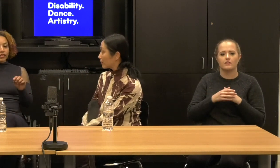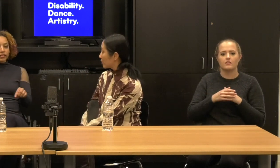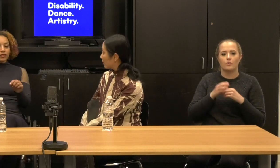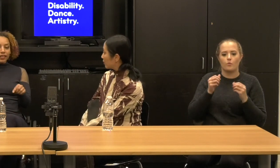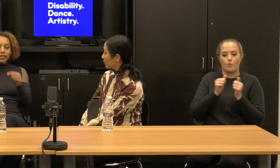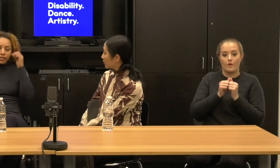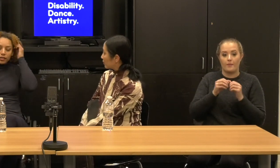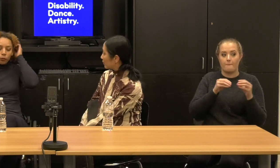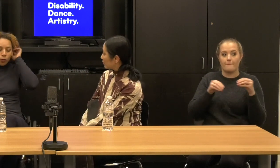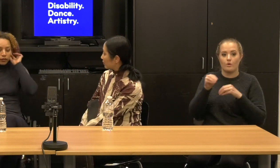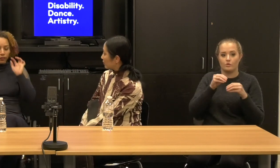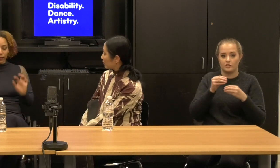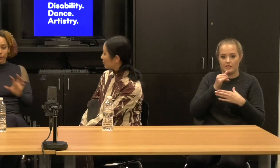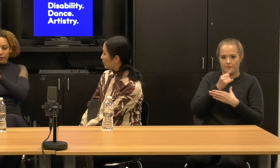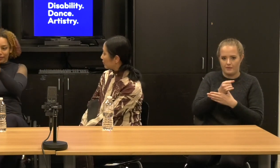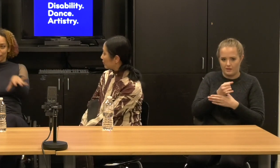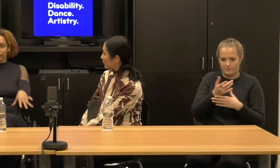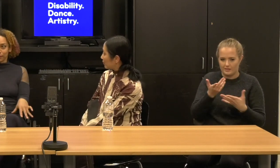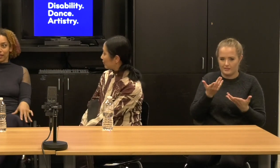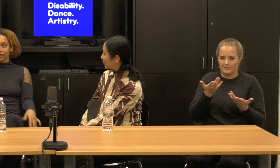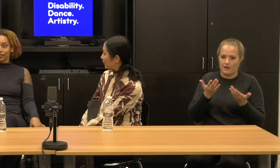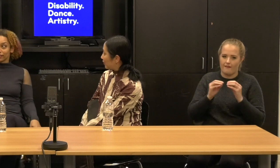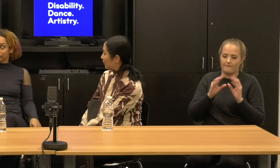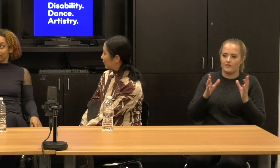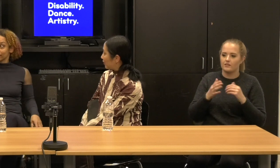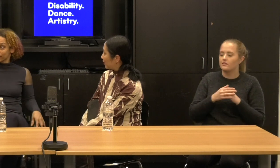[01:35:47] did. This is the wonderful thing in this, right?